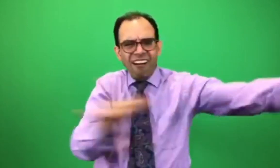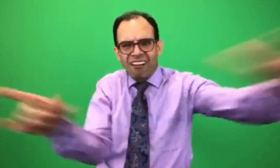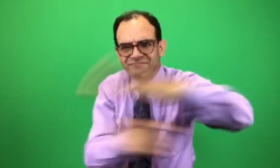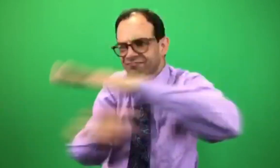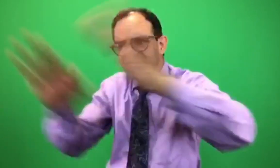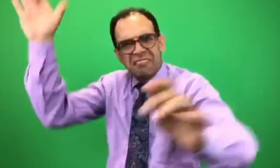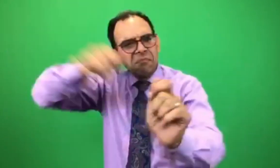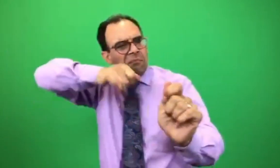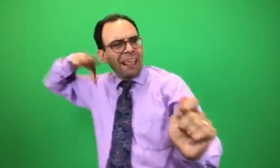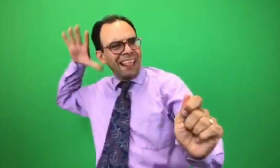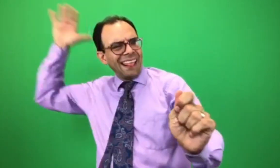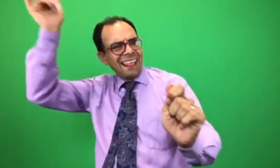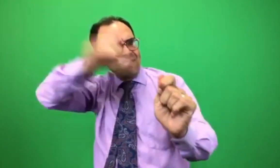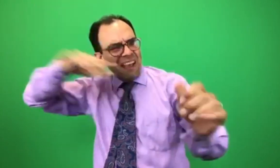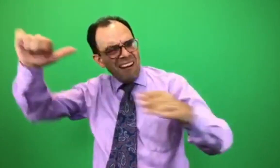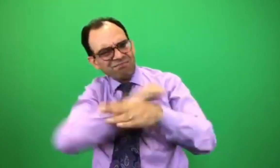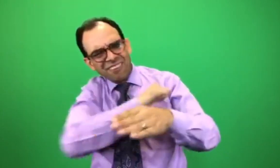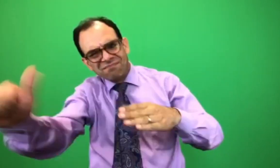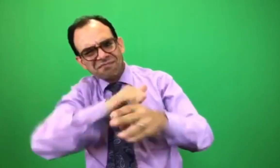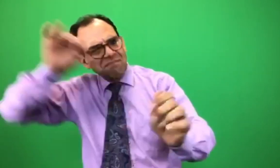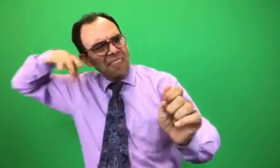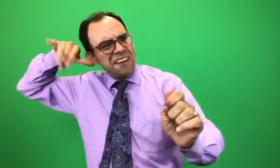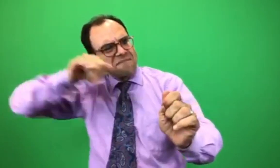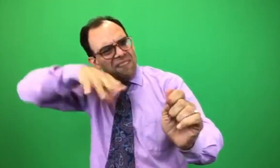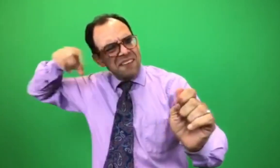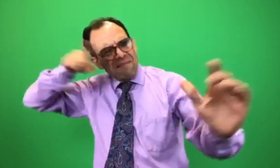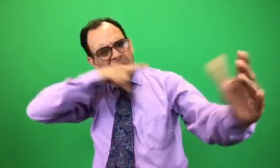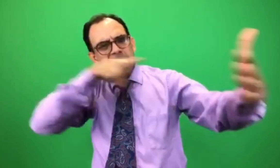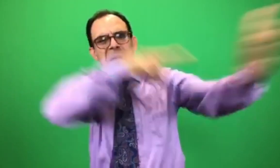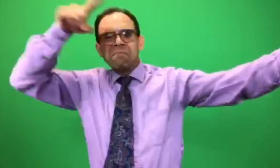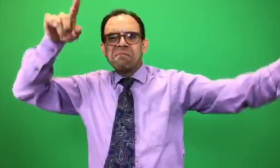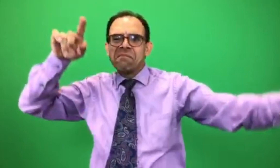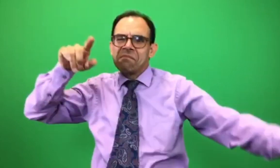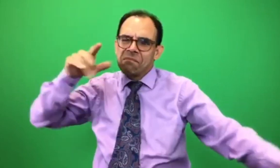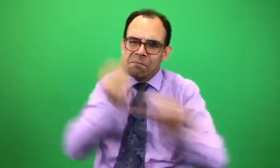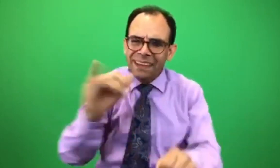Campers can also enjoy archery range and learn archery skills.